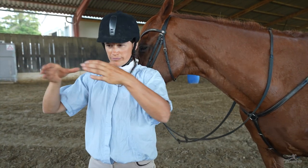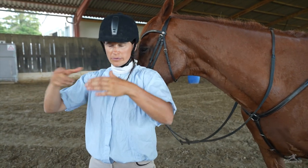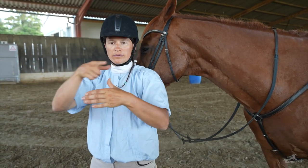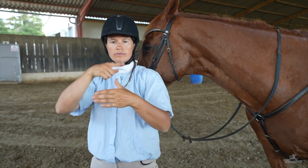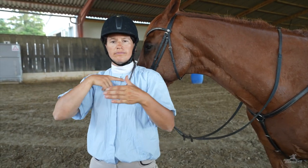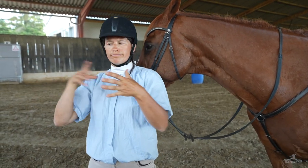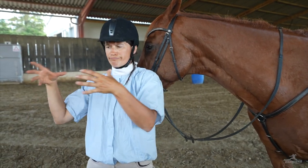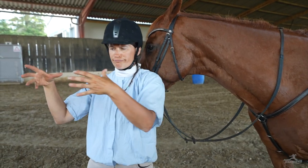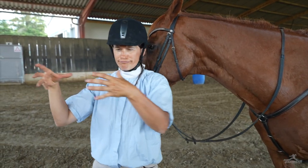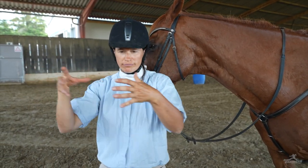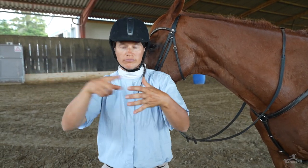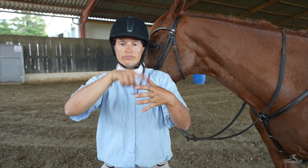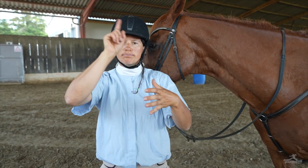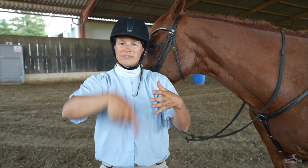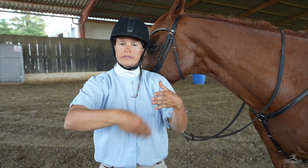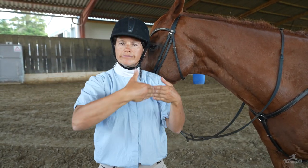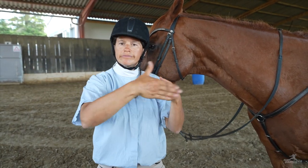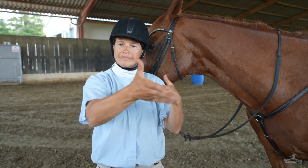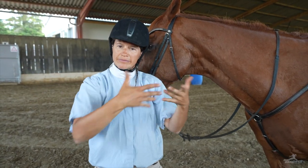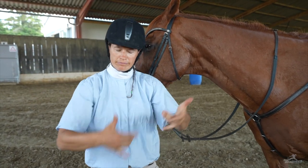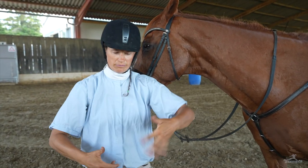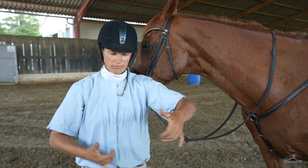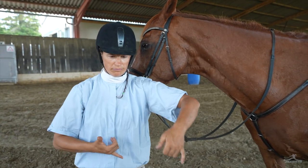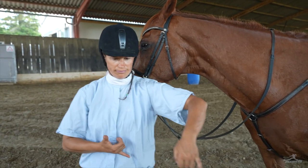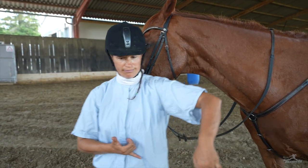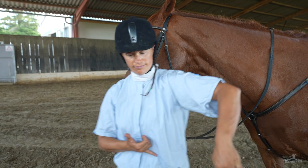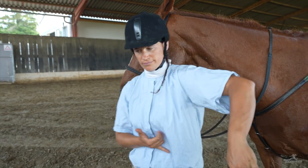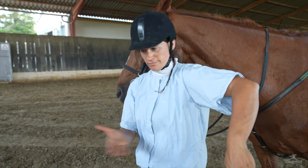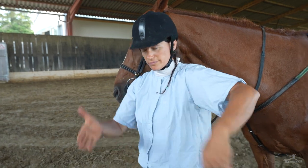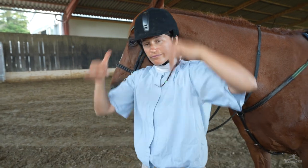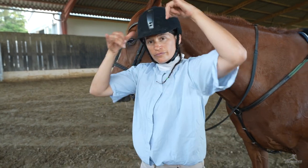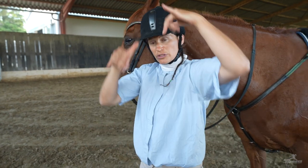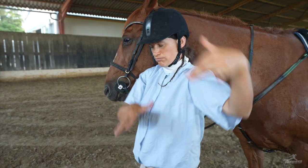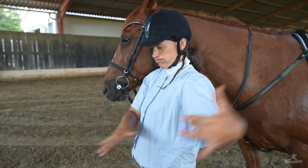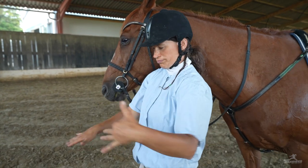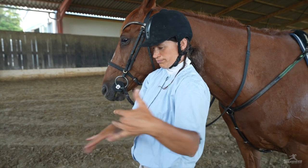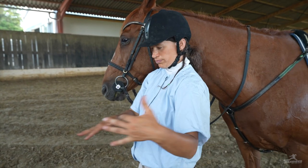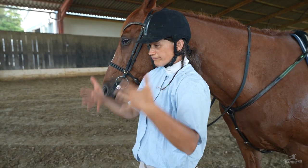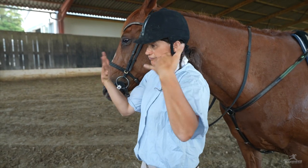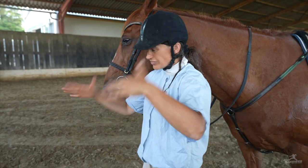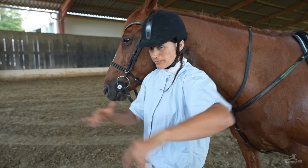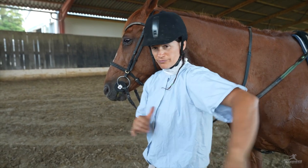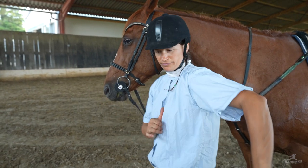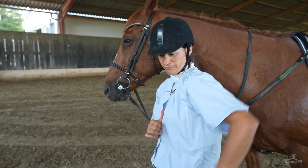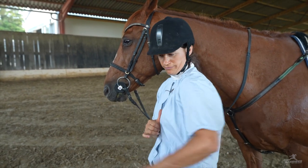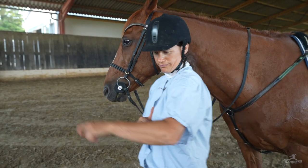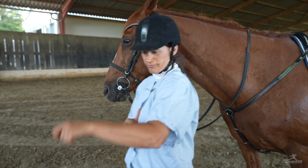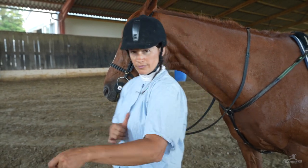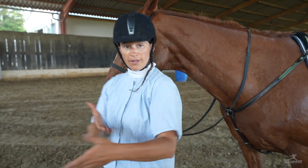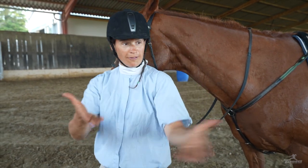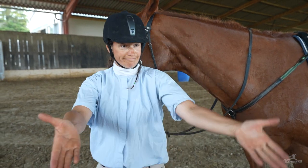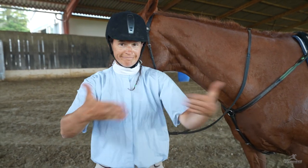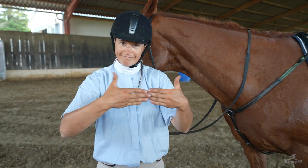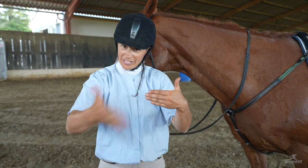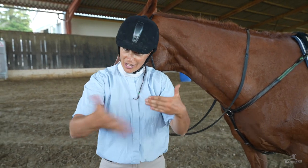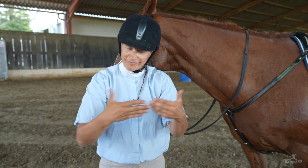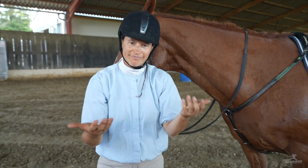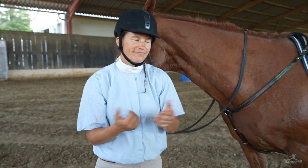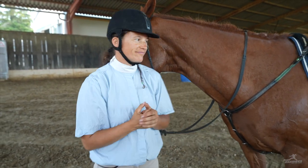was a real skill used while corralling cows on a farm.